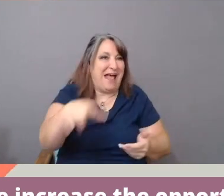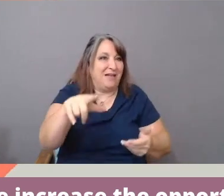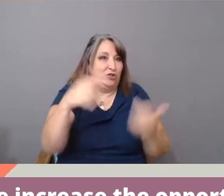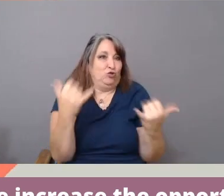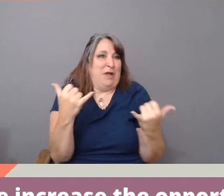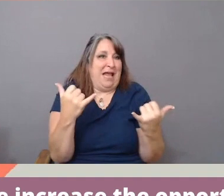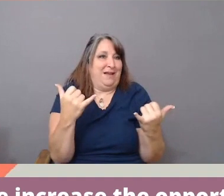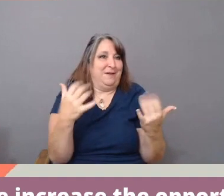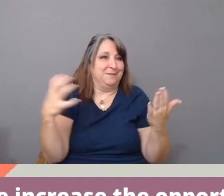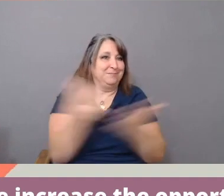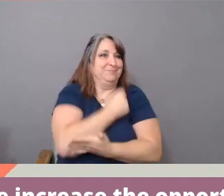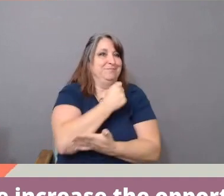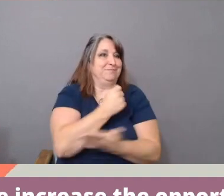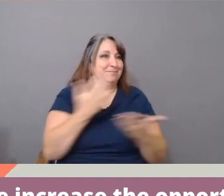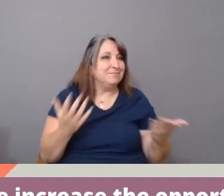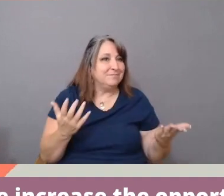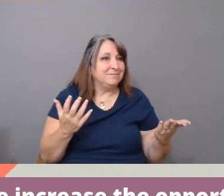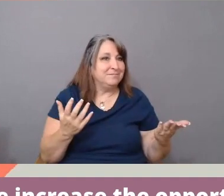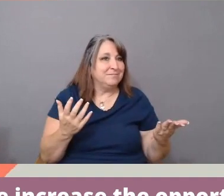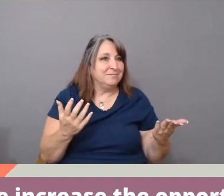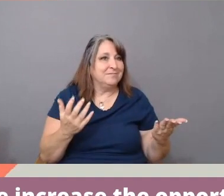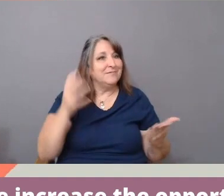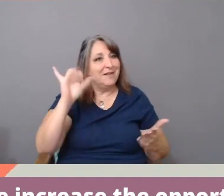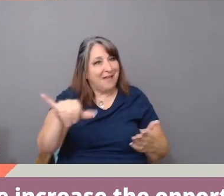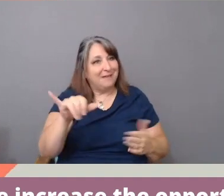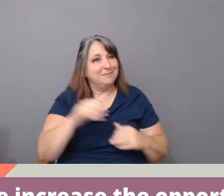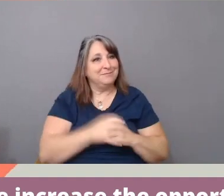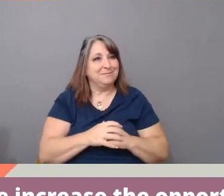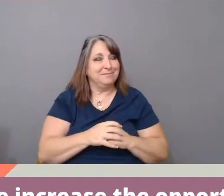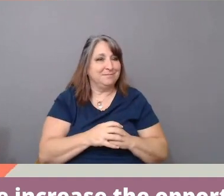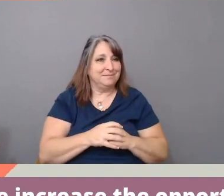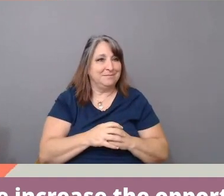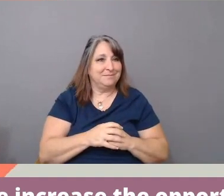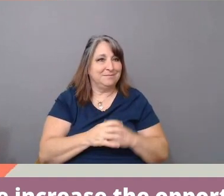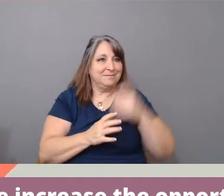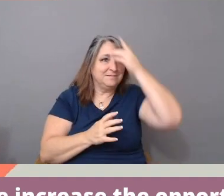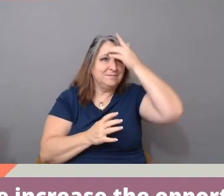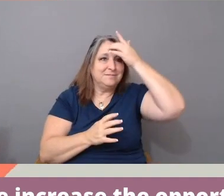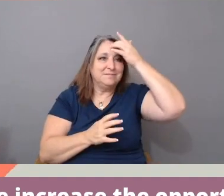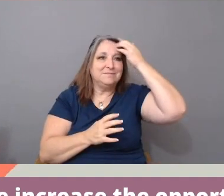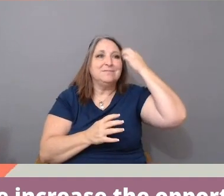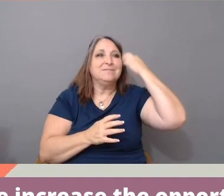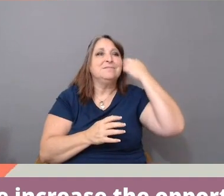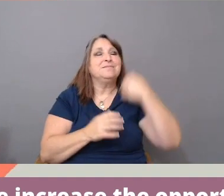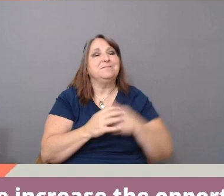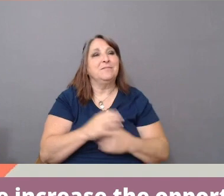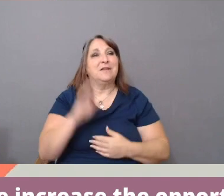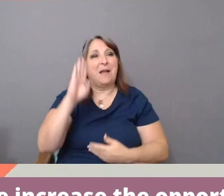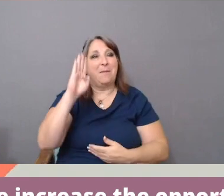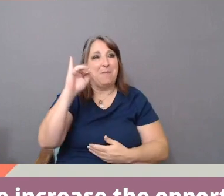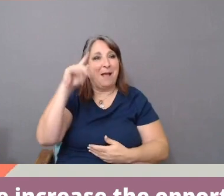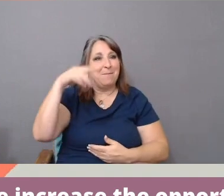In terms of BIPOC communities coming up,